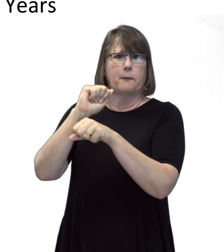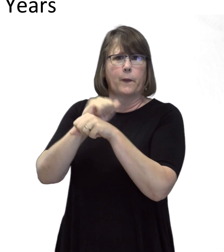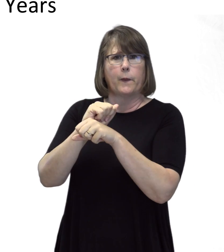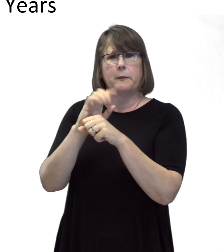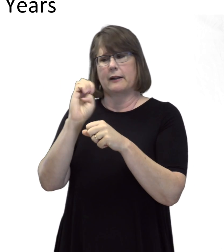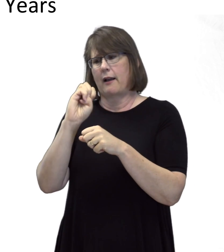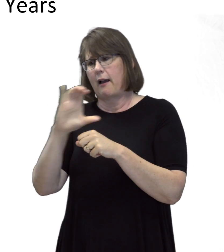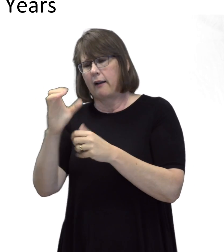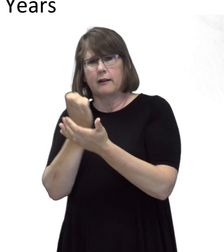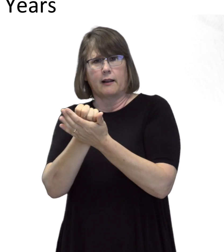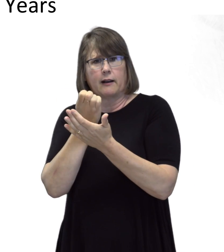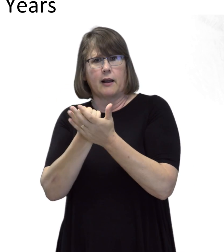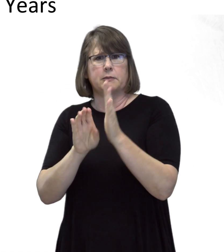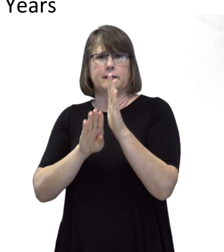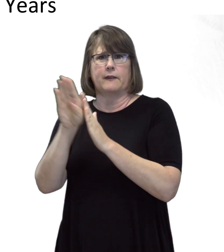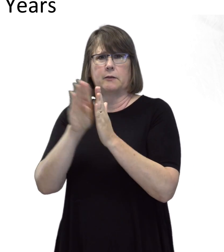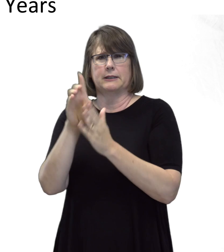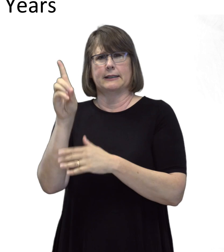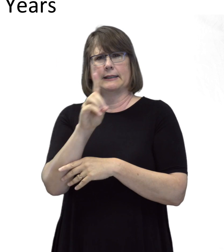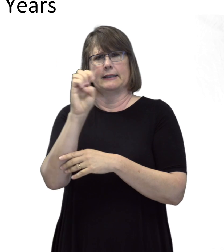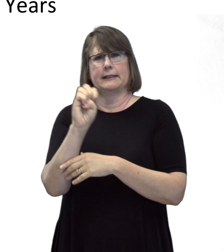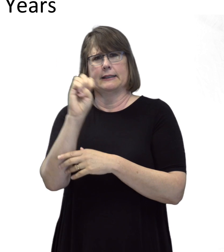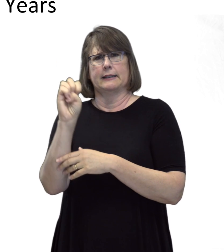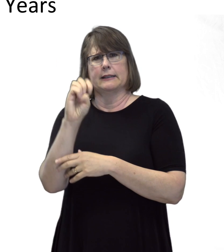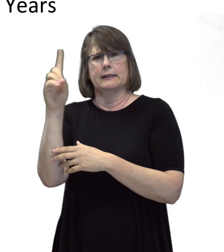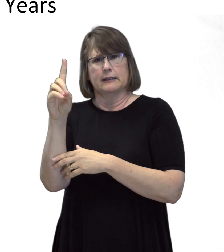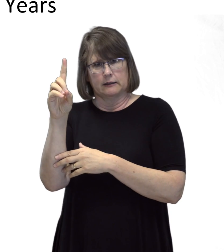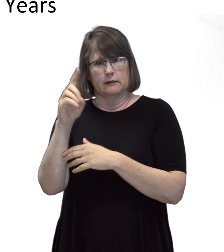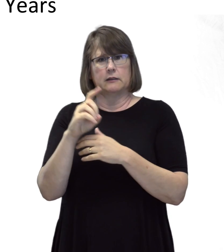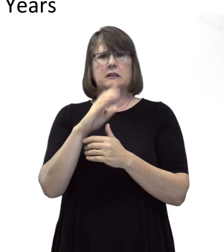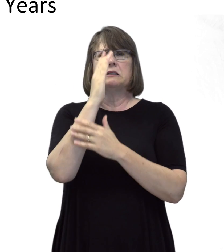and Economic Development (DEED)